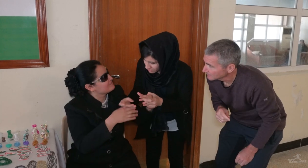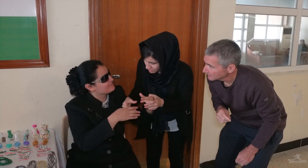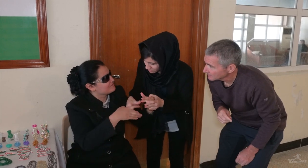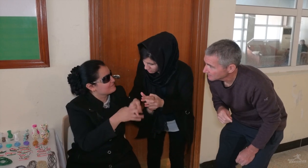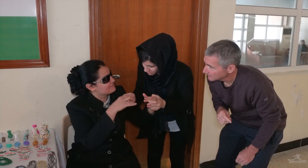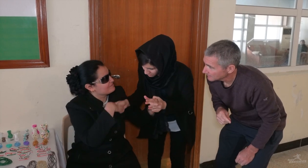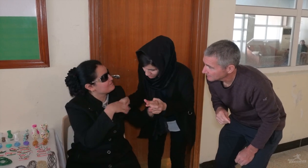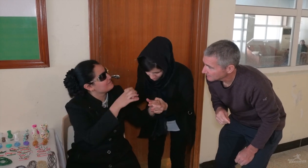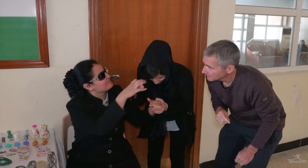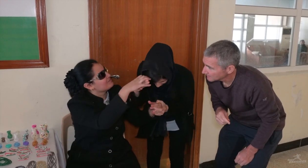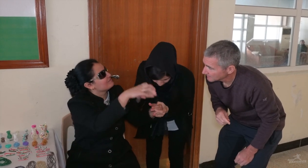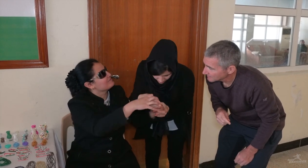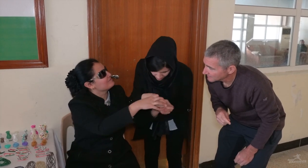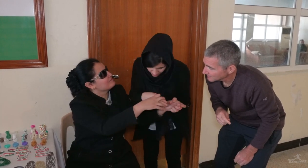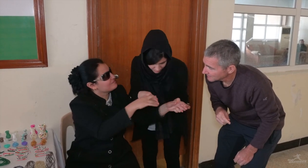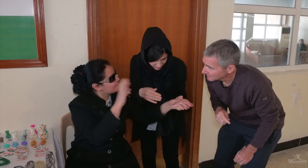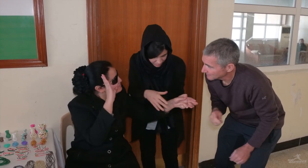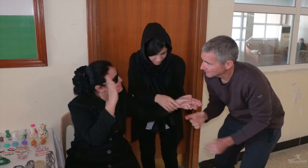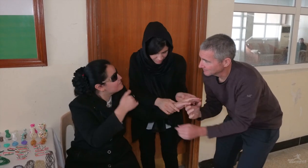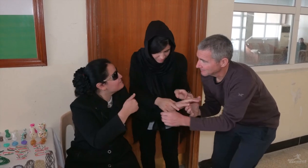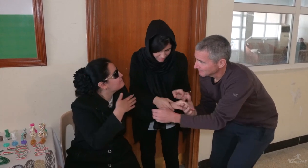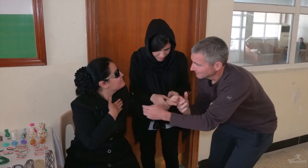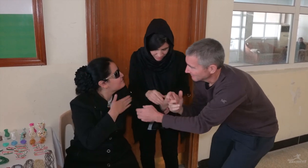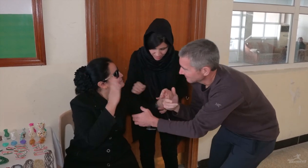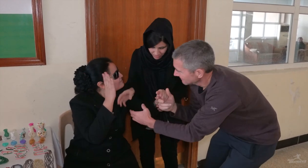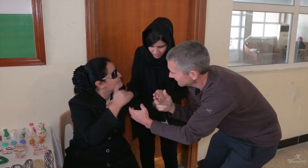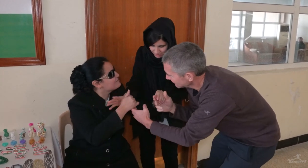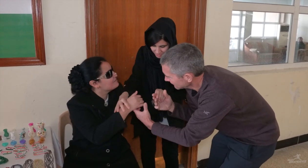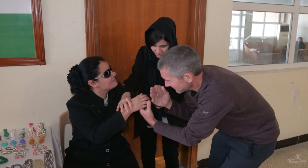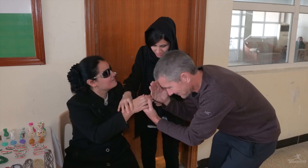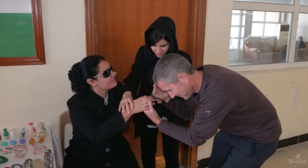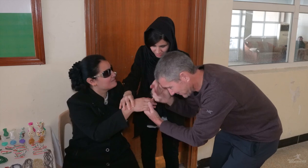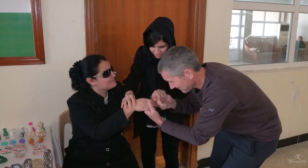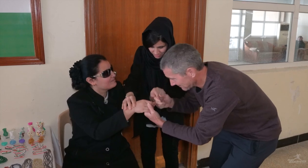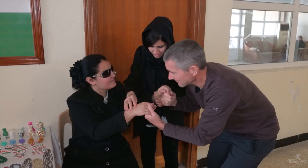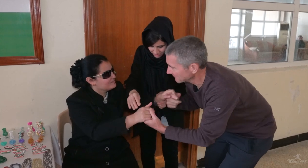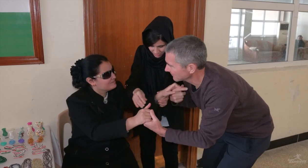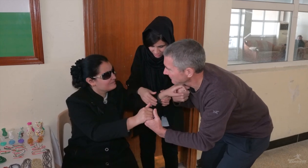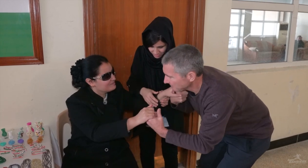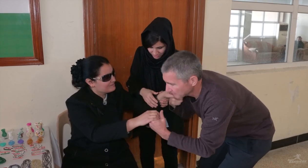Let's say hello to him. As-salamu alaikum (Peace be upon you.)